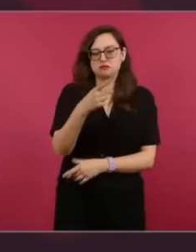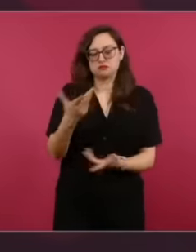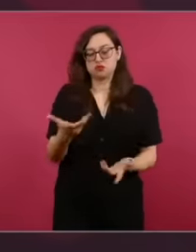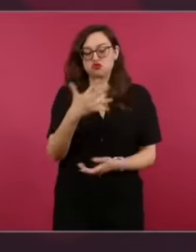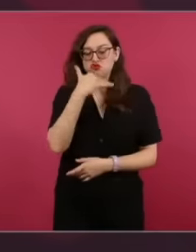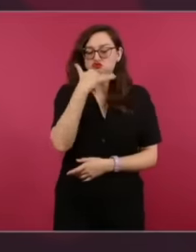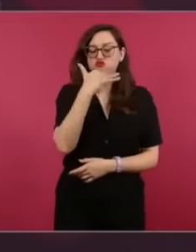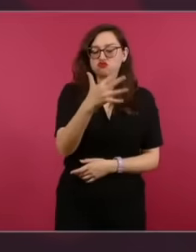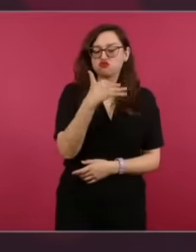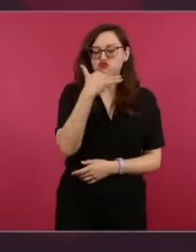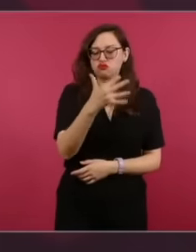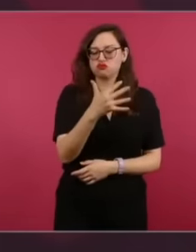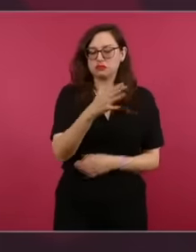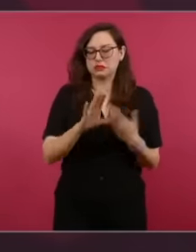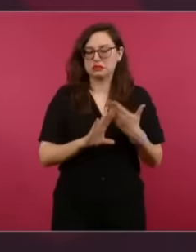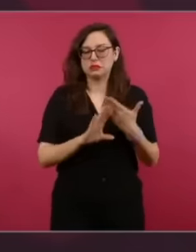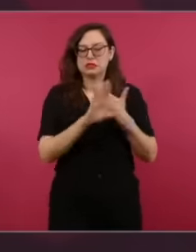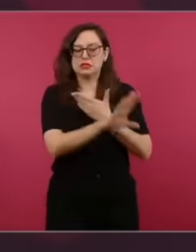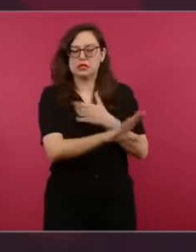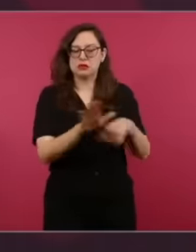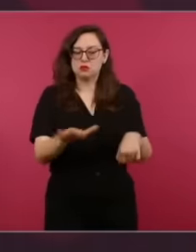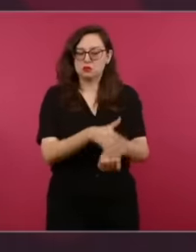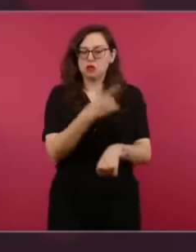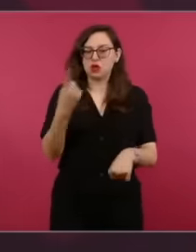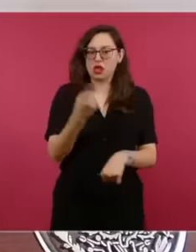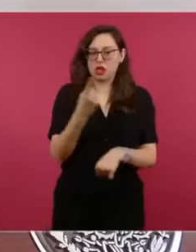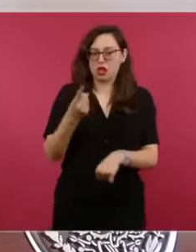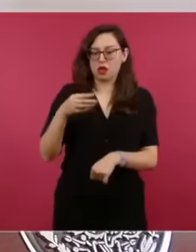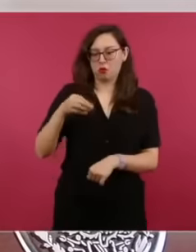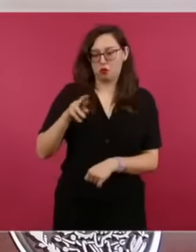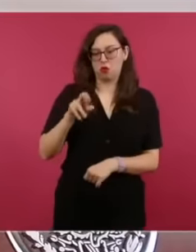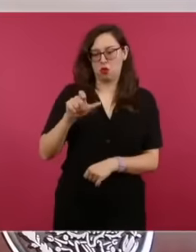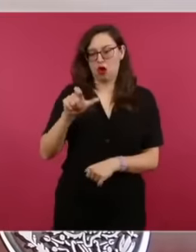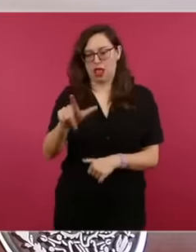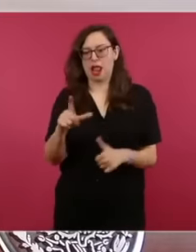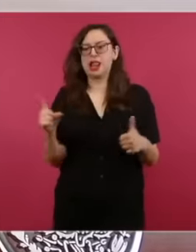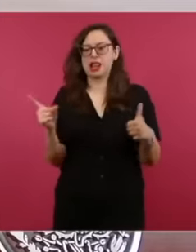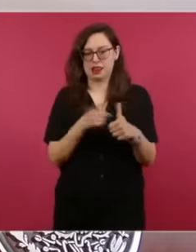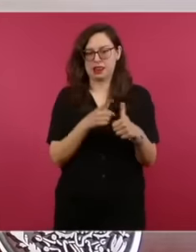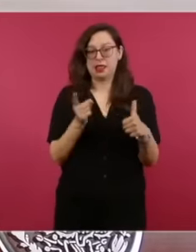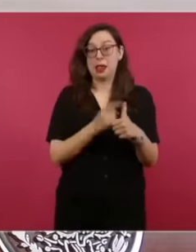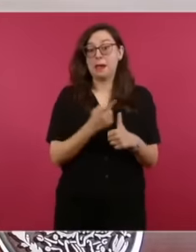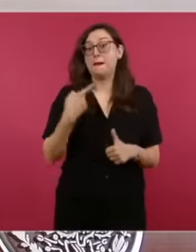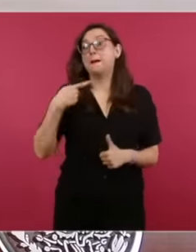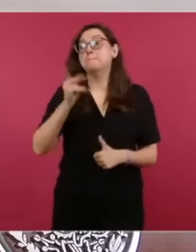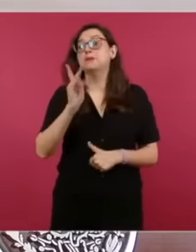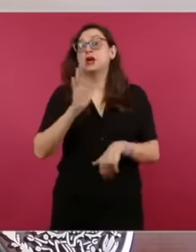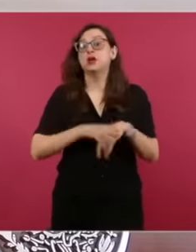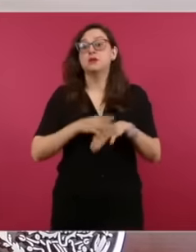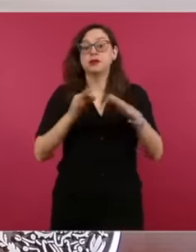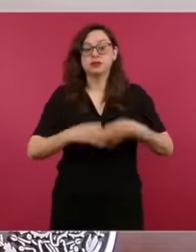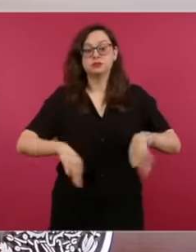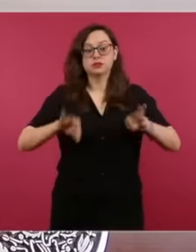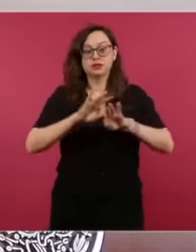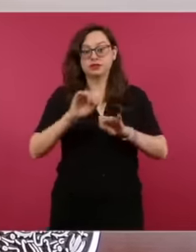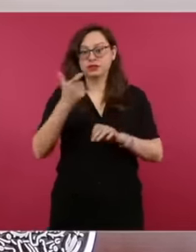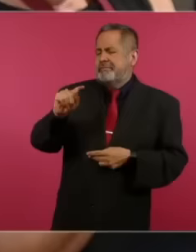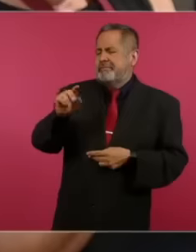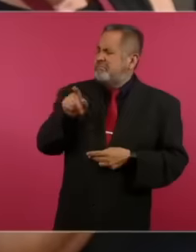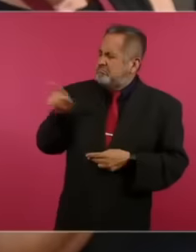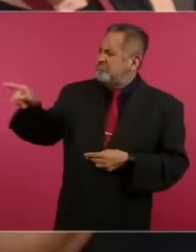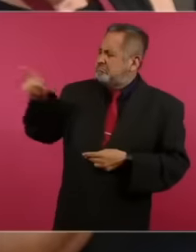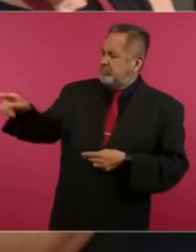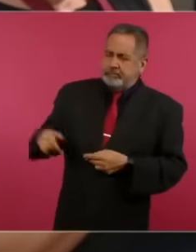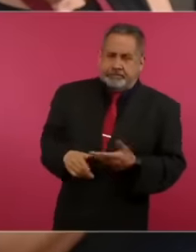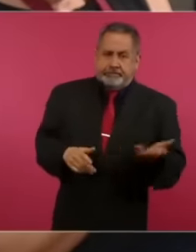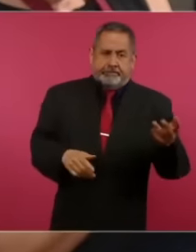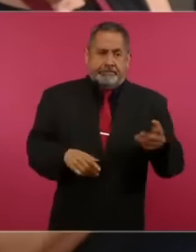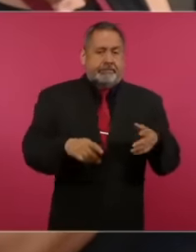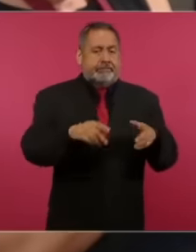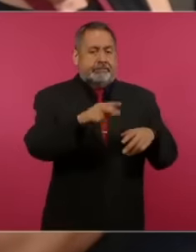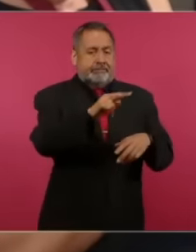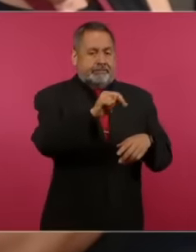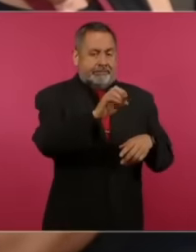source of financing for development, that is one part. Neoliberals do not believe in